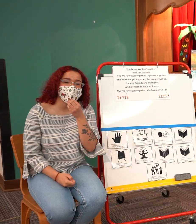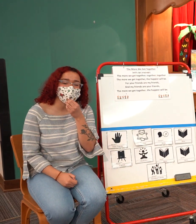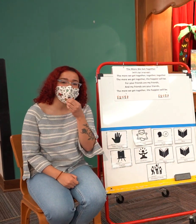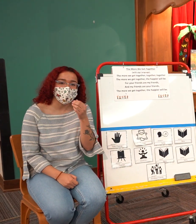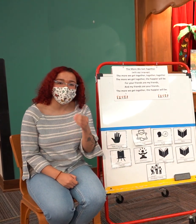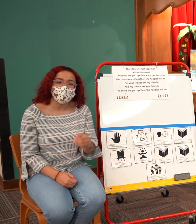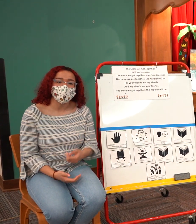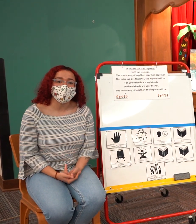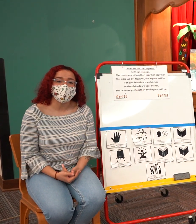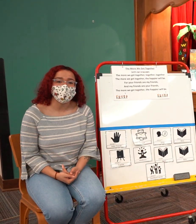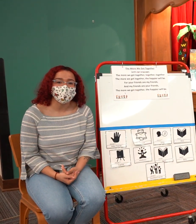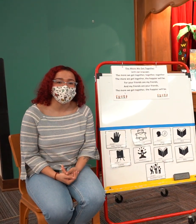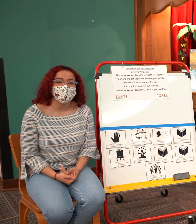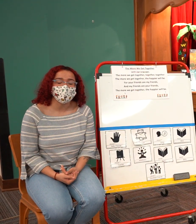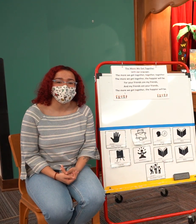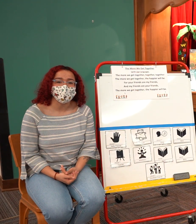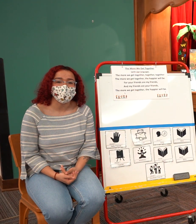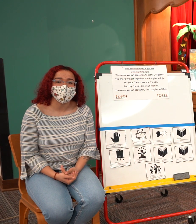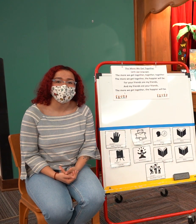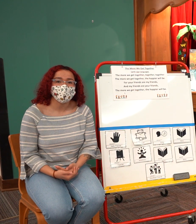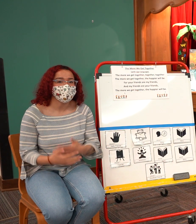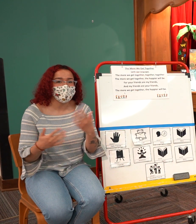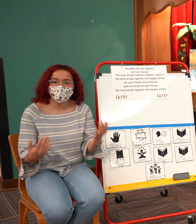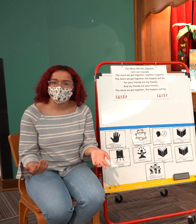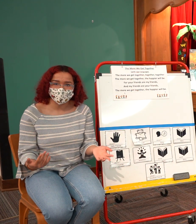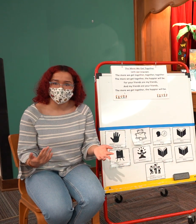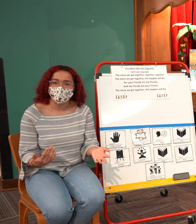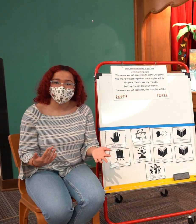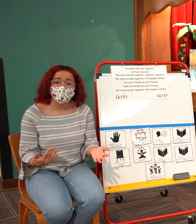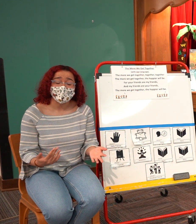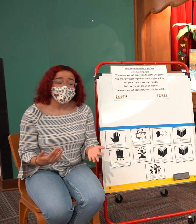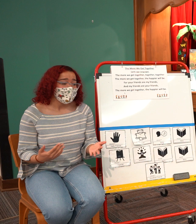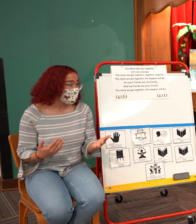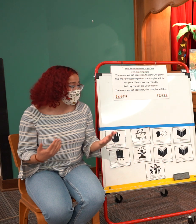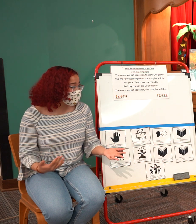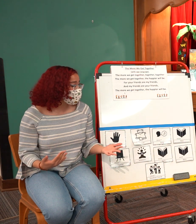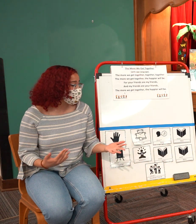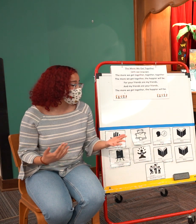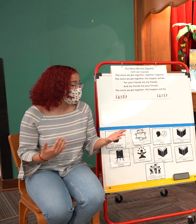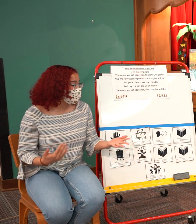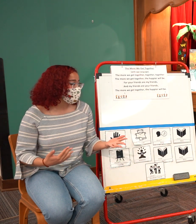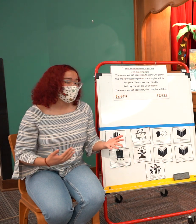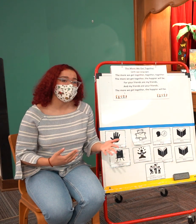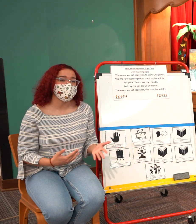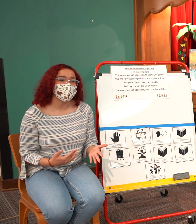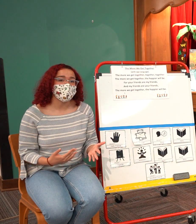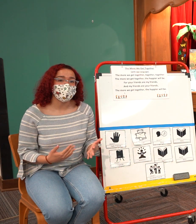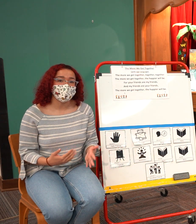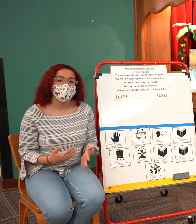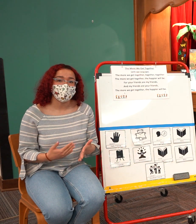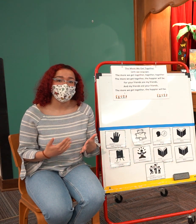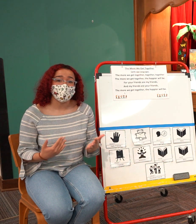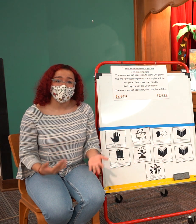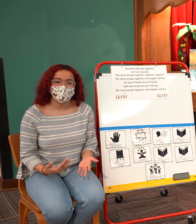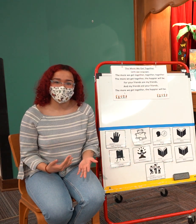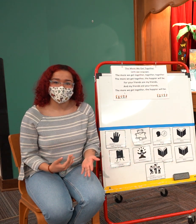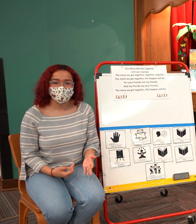pipelines in tribal communities all across our country and this was really a story about